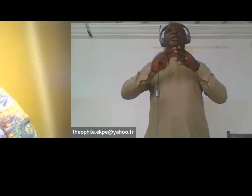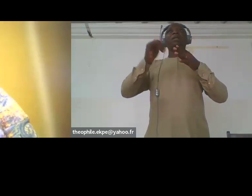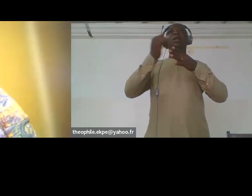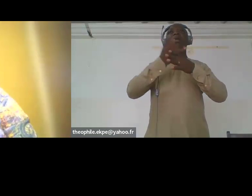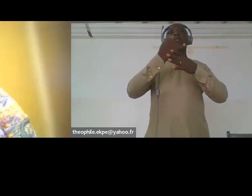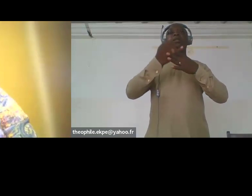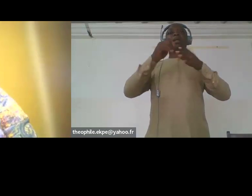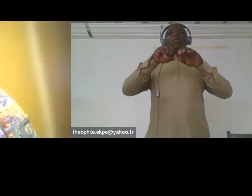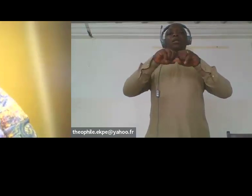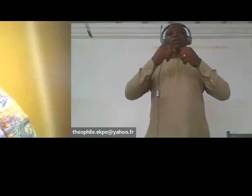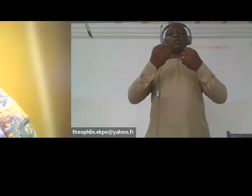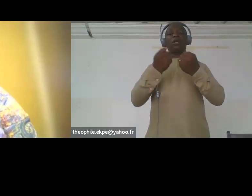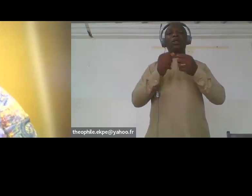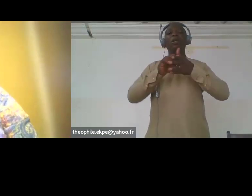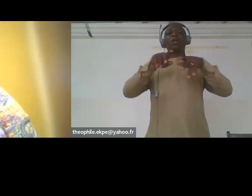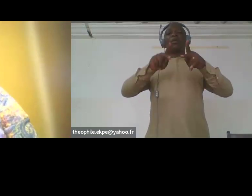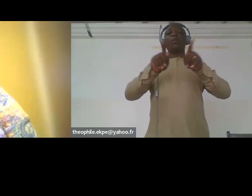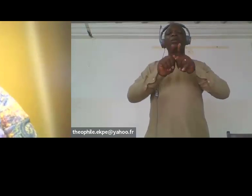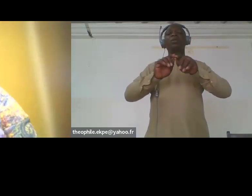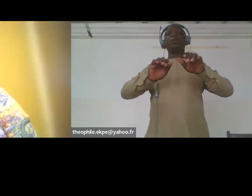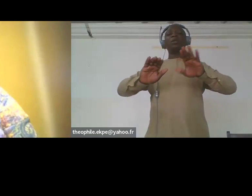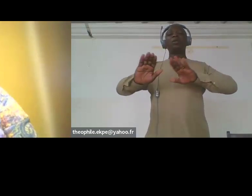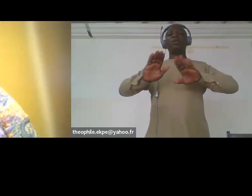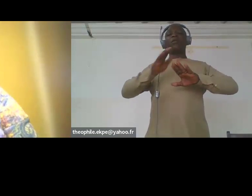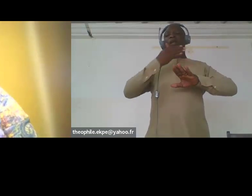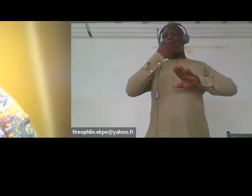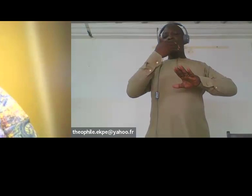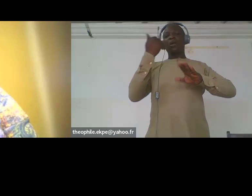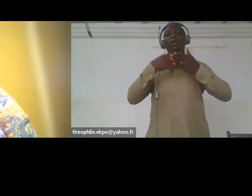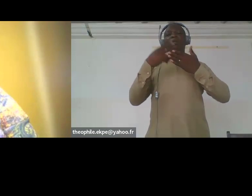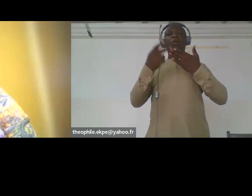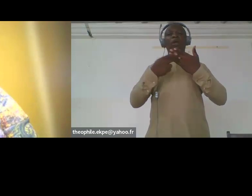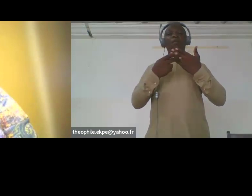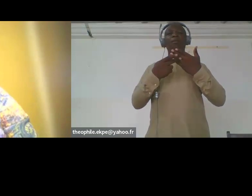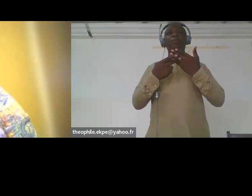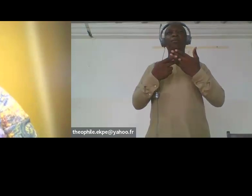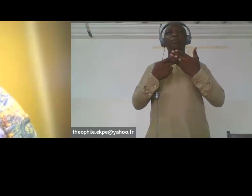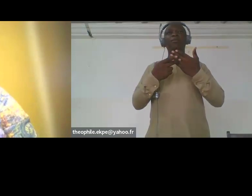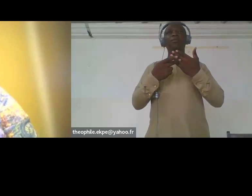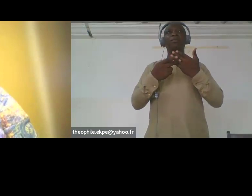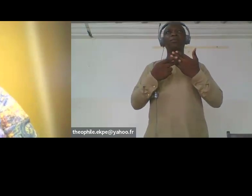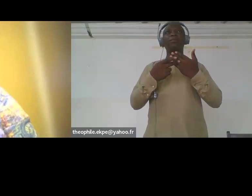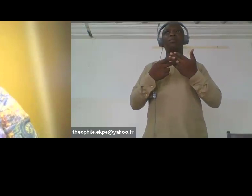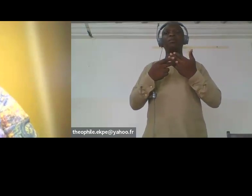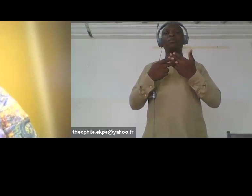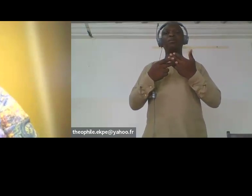and impact. Also another recommendation to the government is that beyond